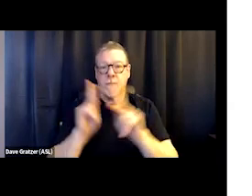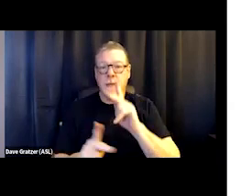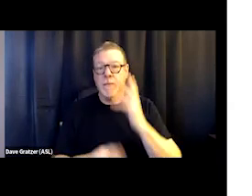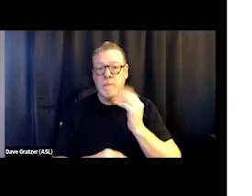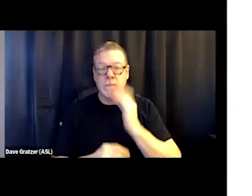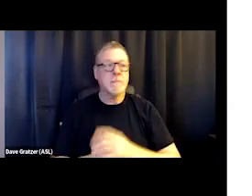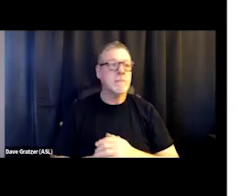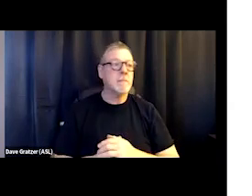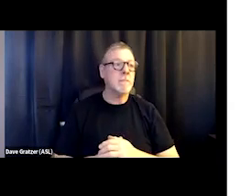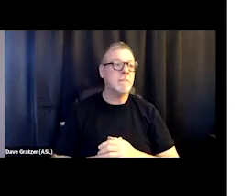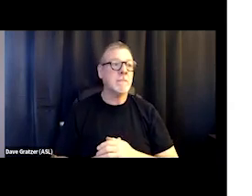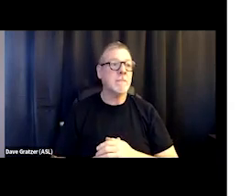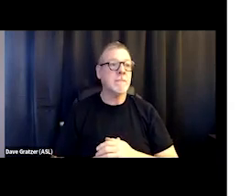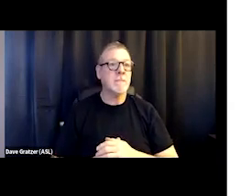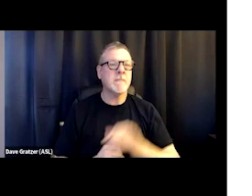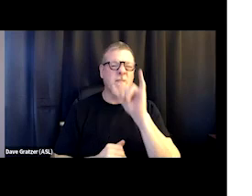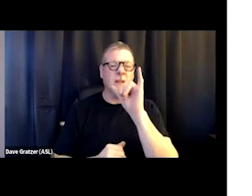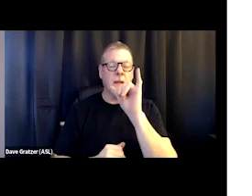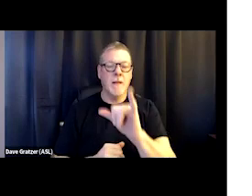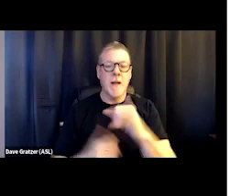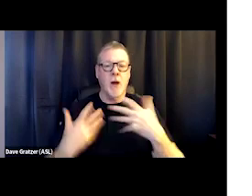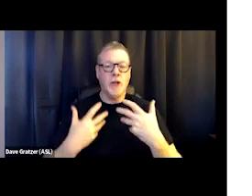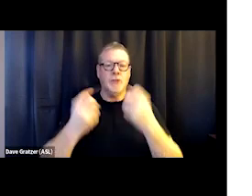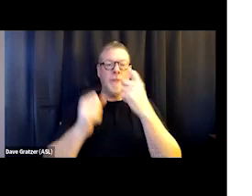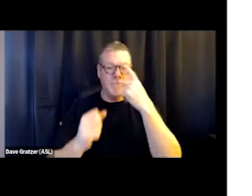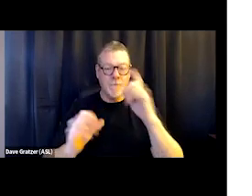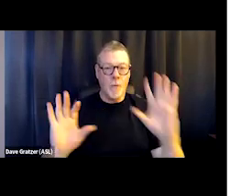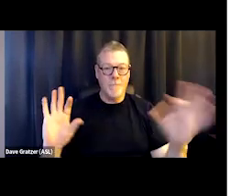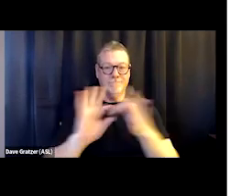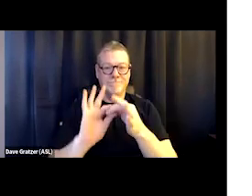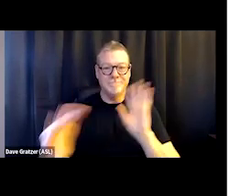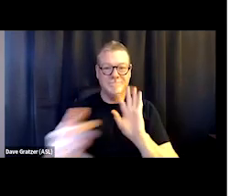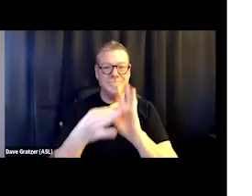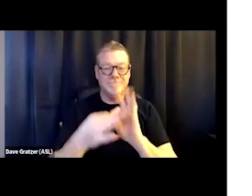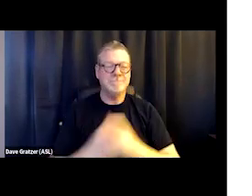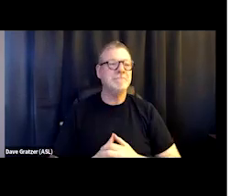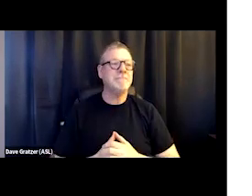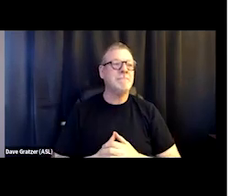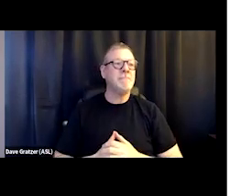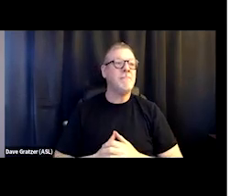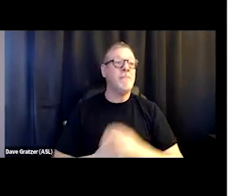So that was the strength of the consolidation, one of the strengths. And as I mentioned, we're nonprofit